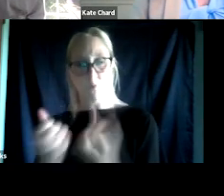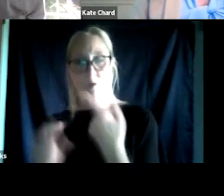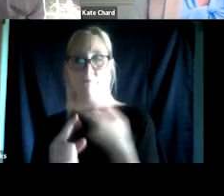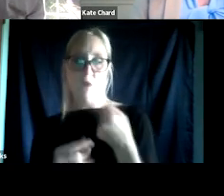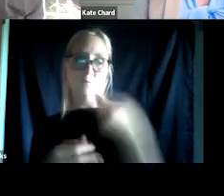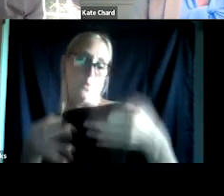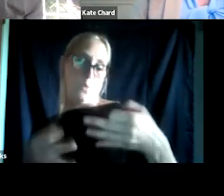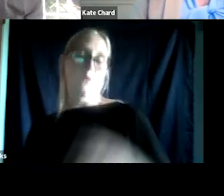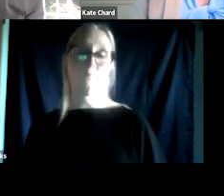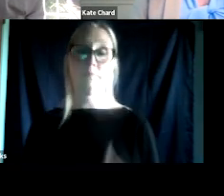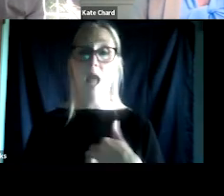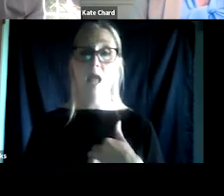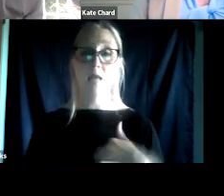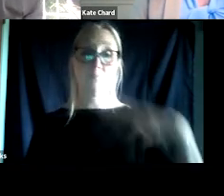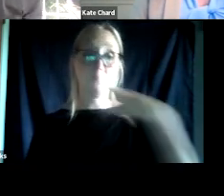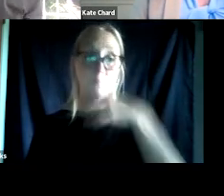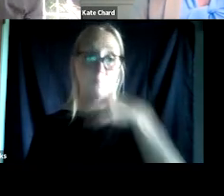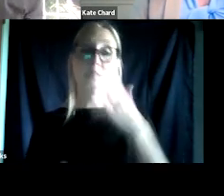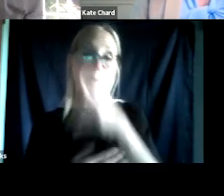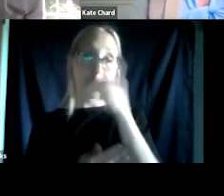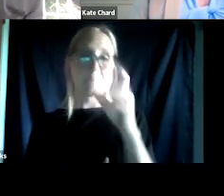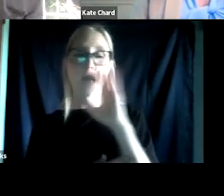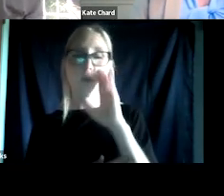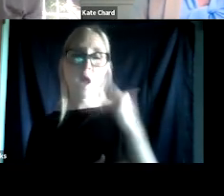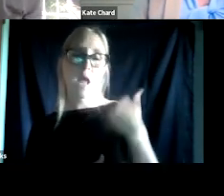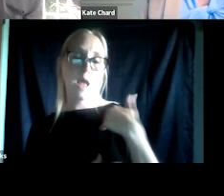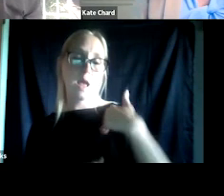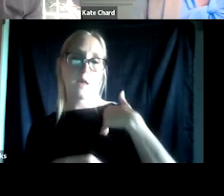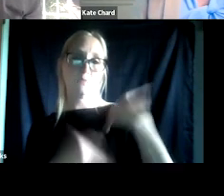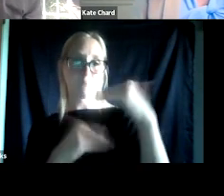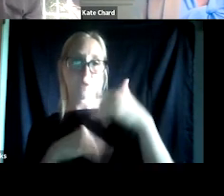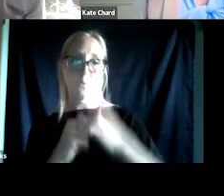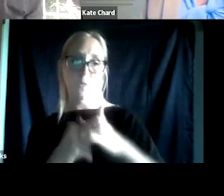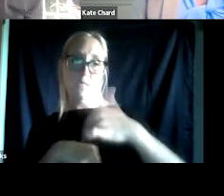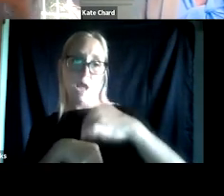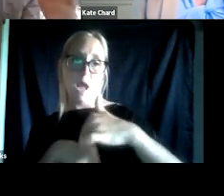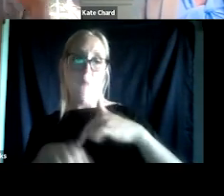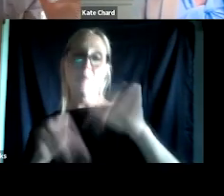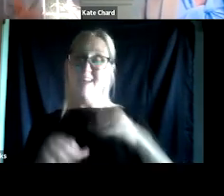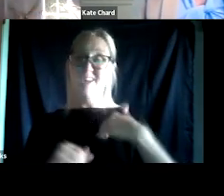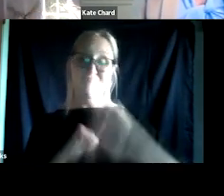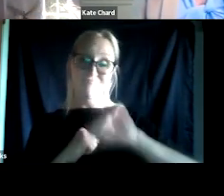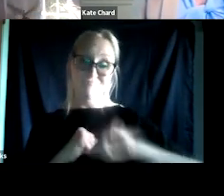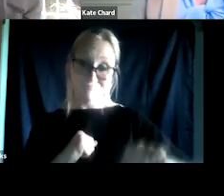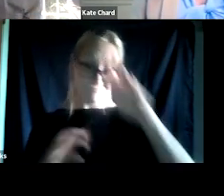I'm gonna stop there, I just wanna be mindful of time and I could speak all day as I'm sure Dr. Chard could about all the different ways to conceptualize this work.